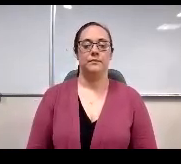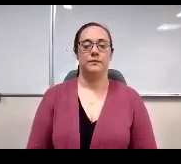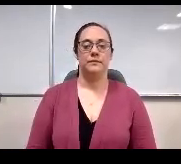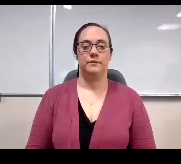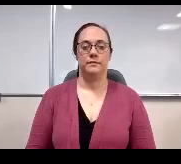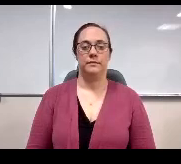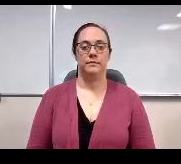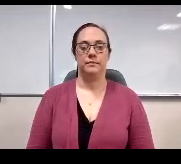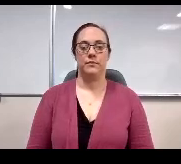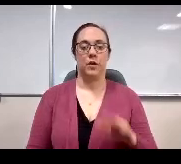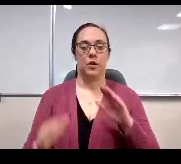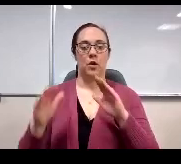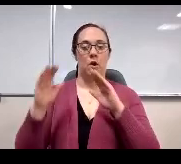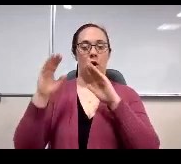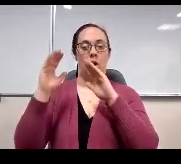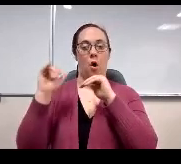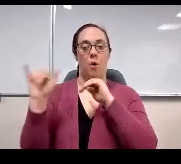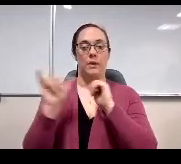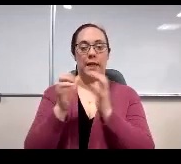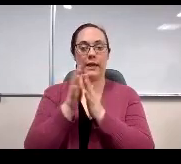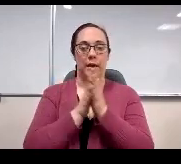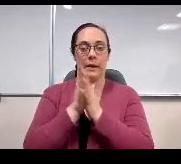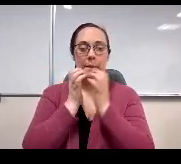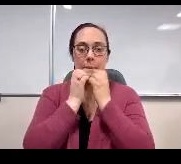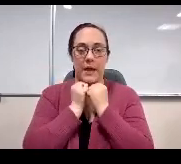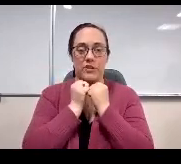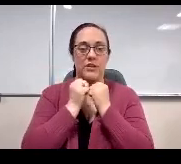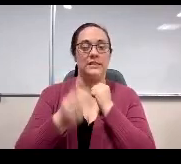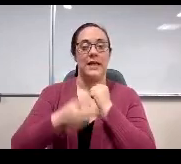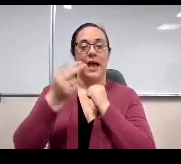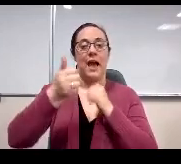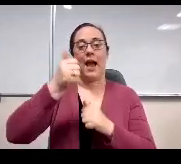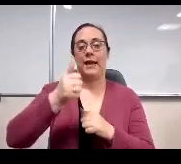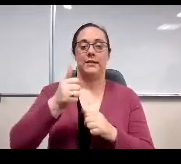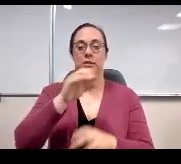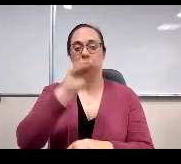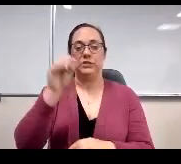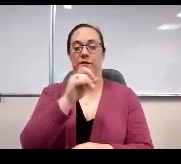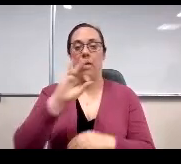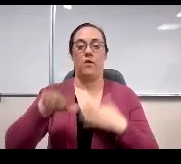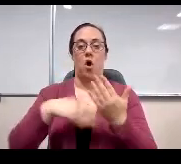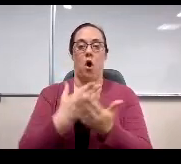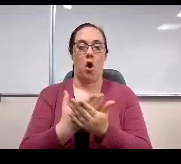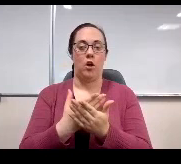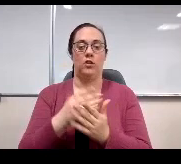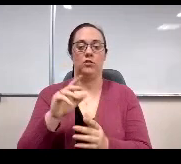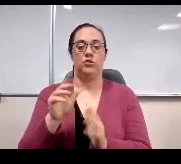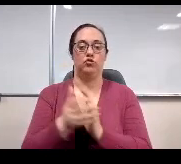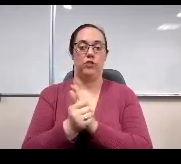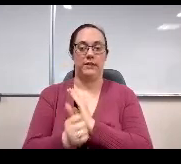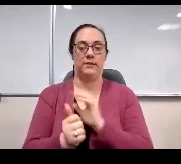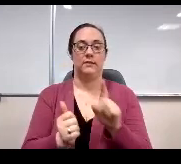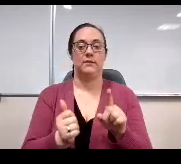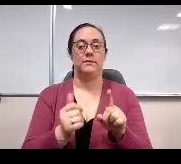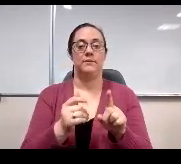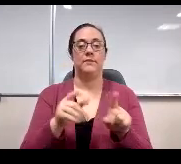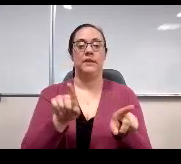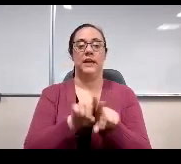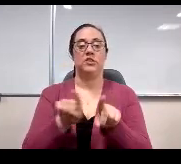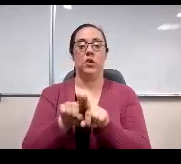Hope like compassion is among the highest percentages of all traits by all respondent groups. Hope is also exceptional and the